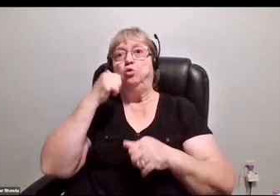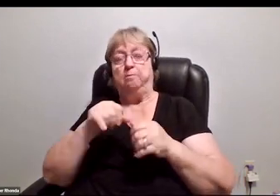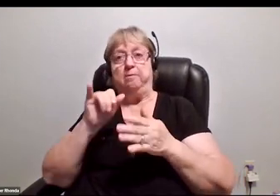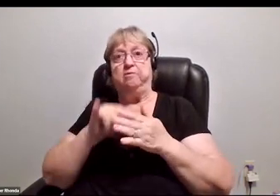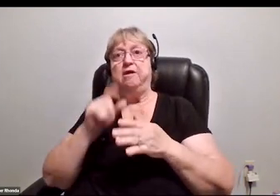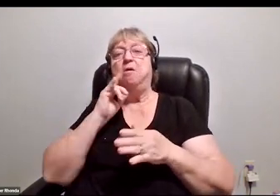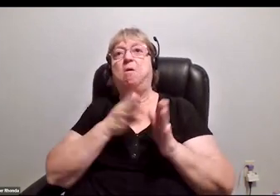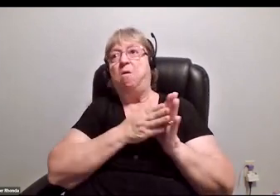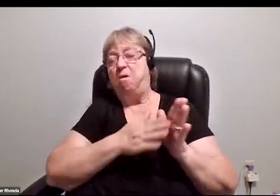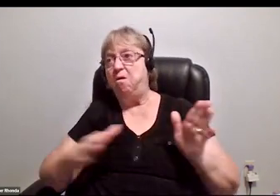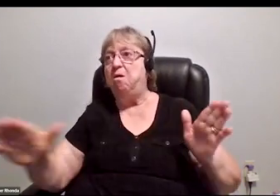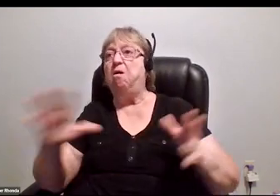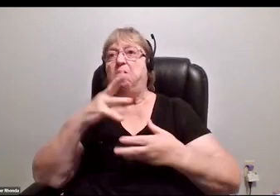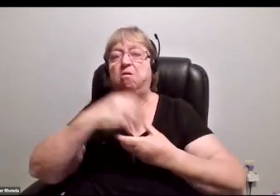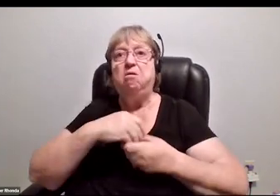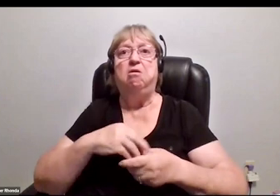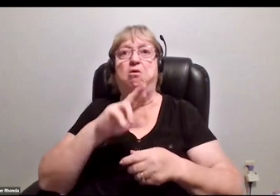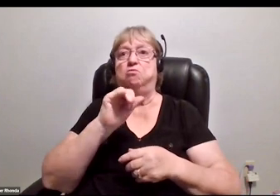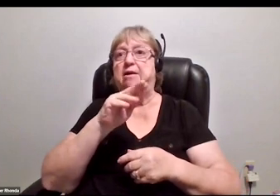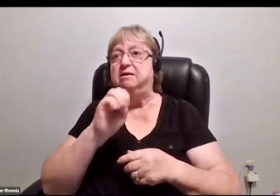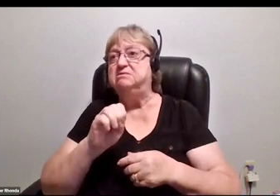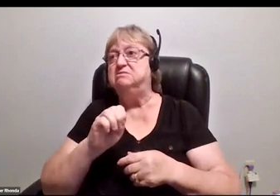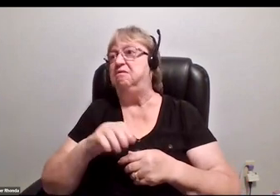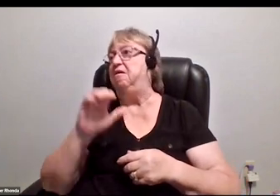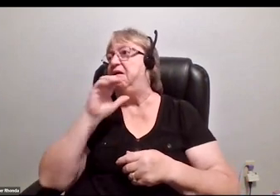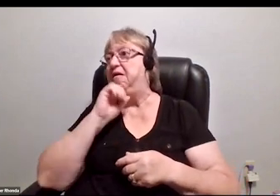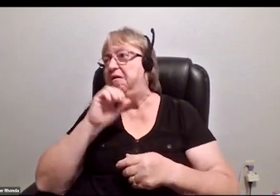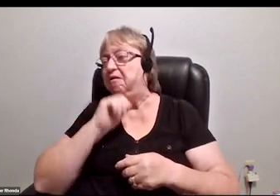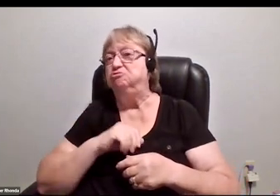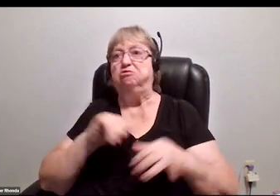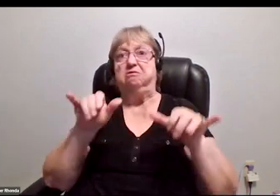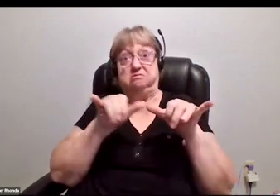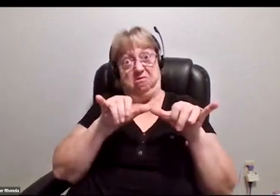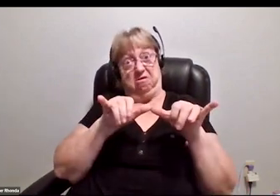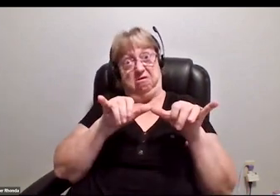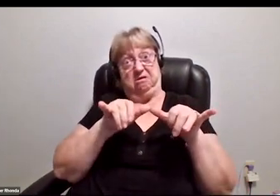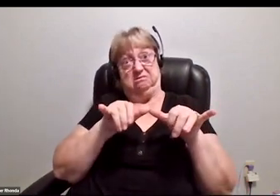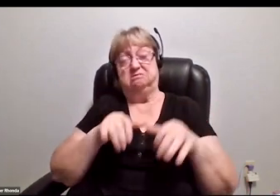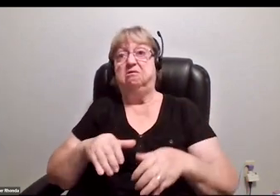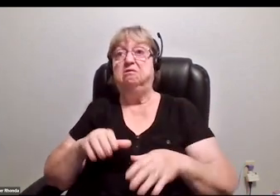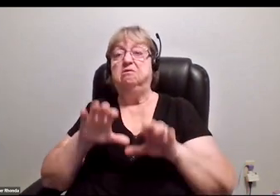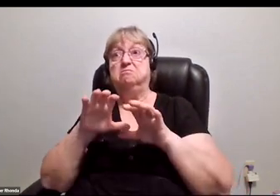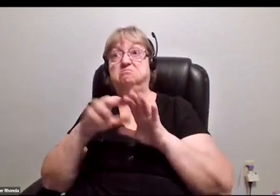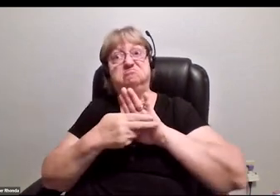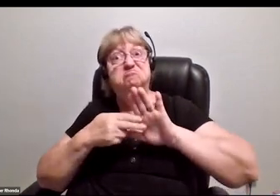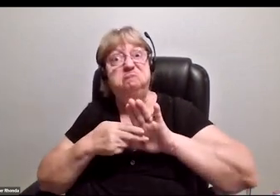age, size, class, gender, indigenous, religion.